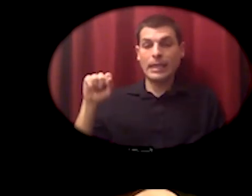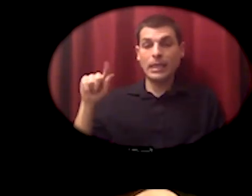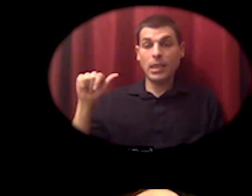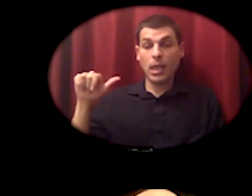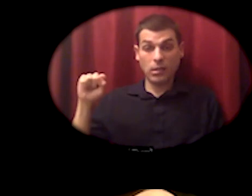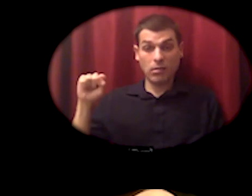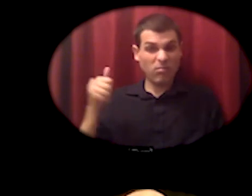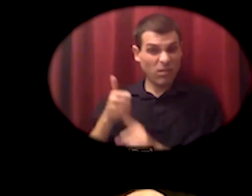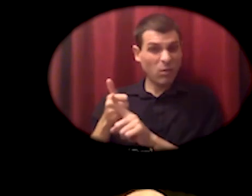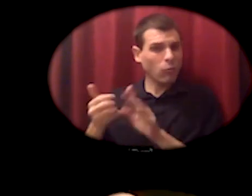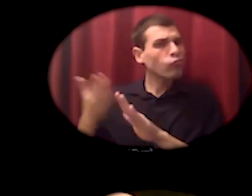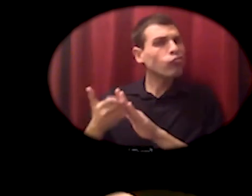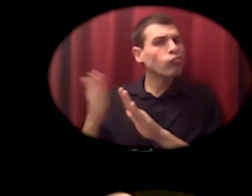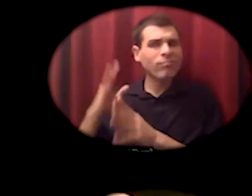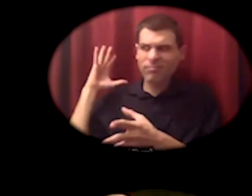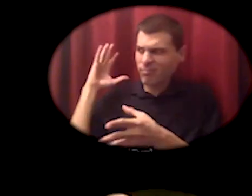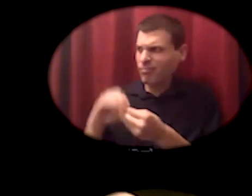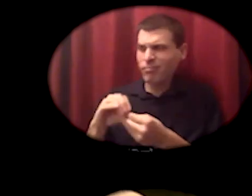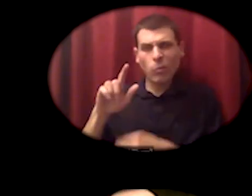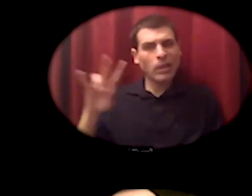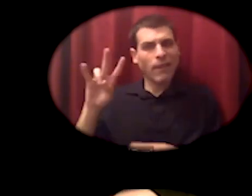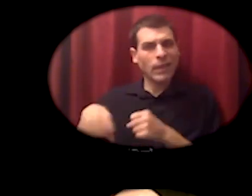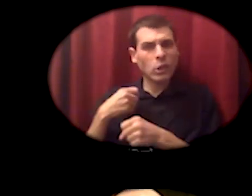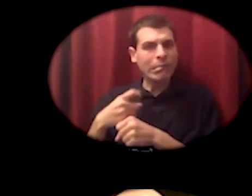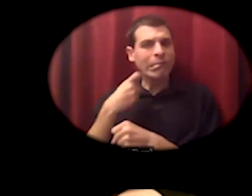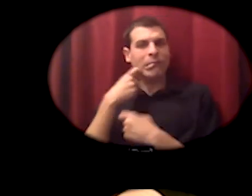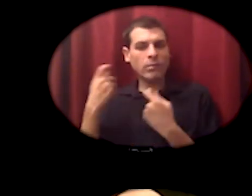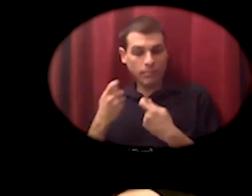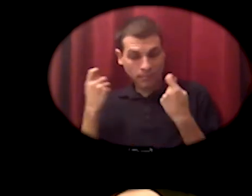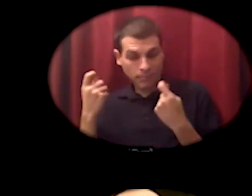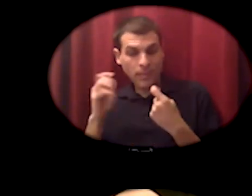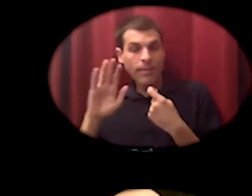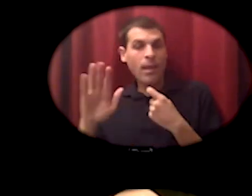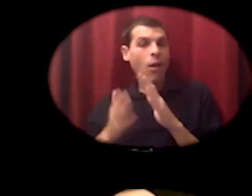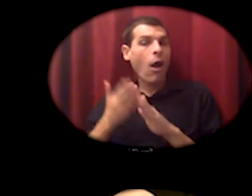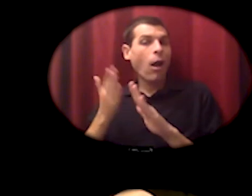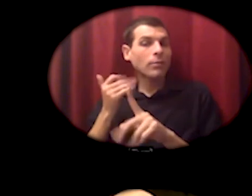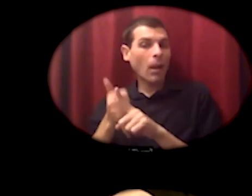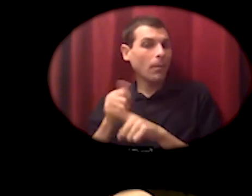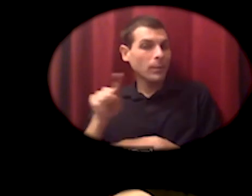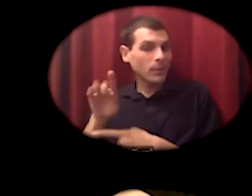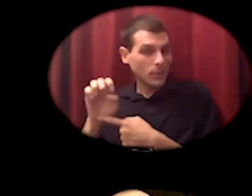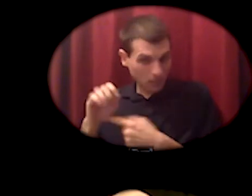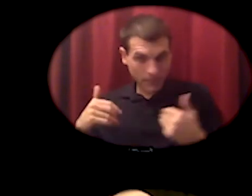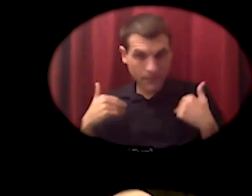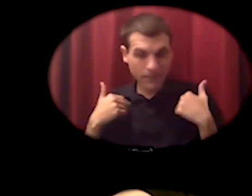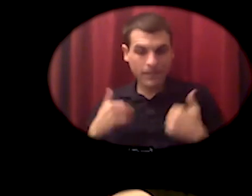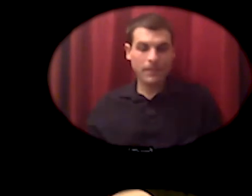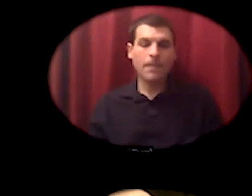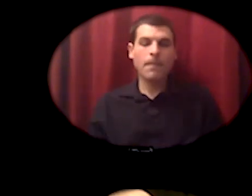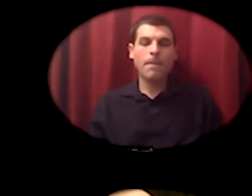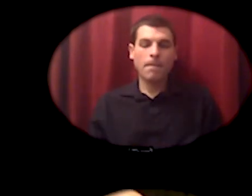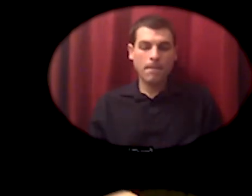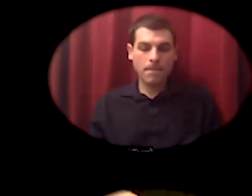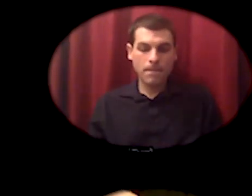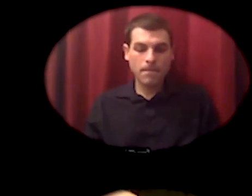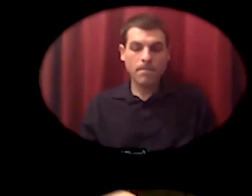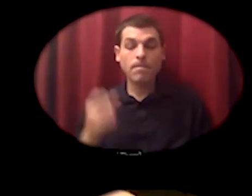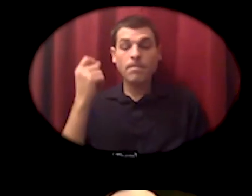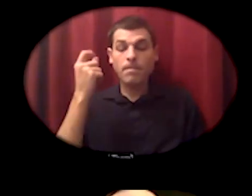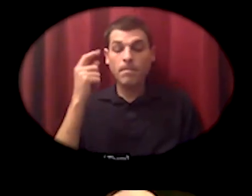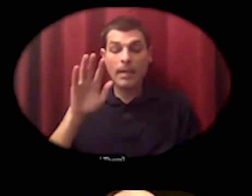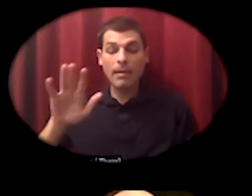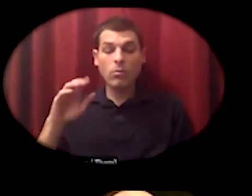of their founding of autonomous communities which are municipal councils and